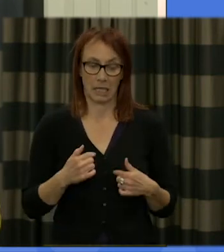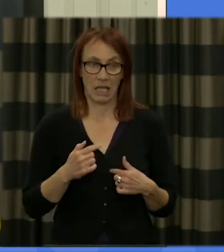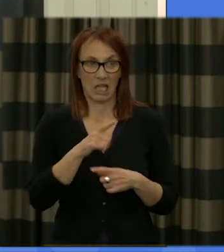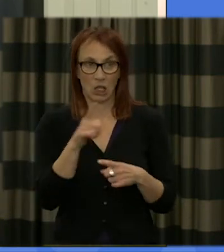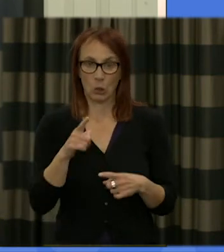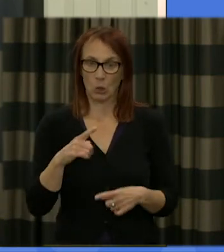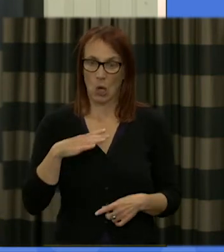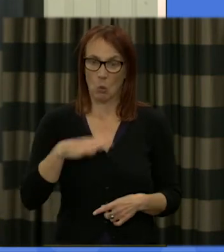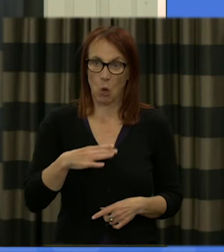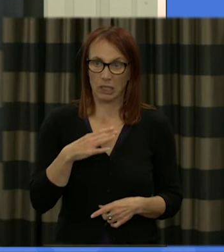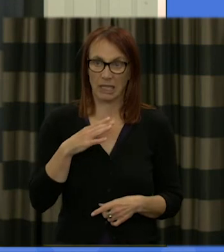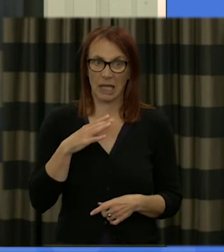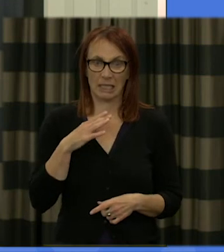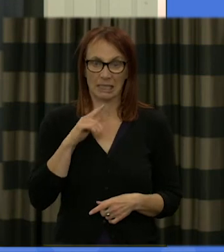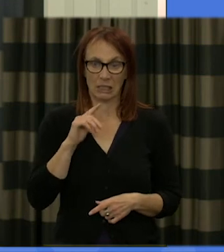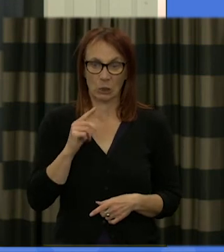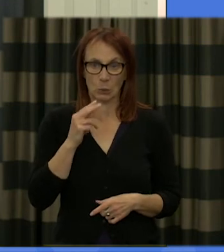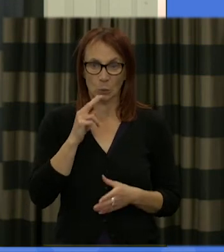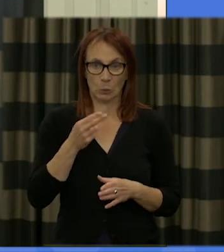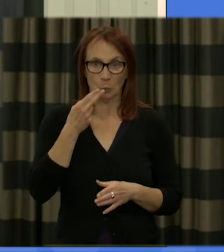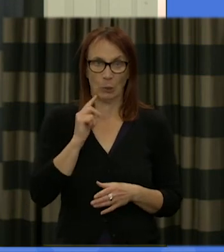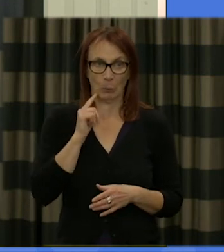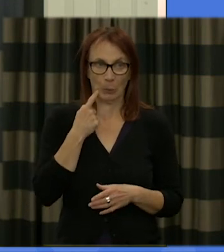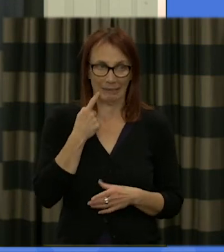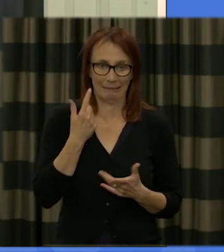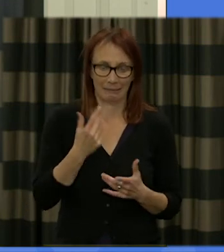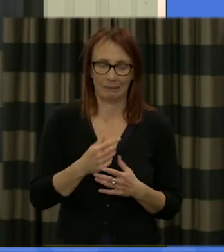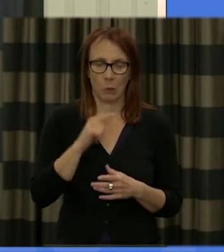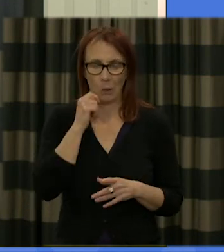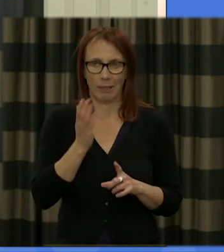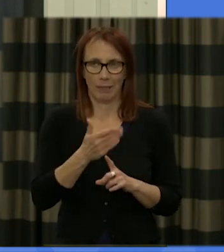pudding so I hope I'll crack on with a few other items and on one very